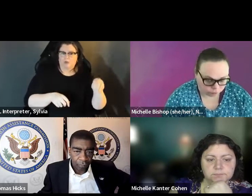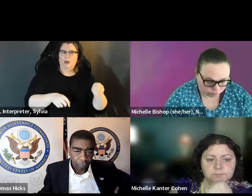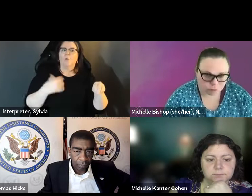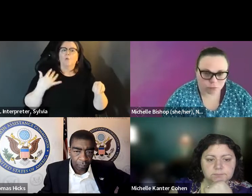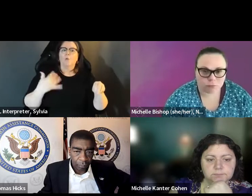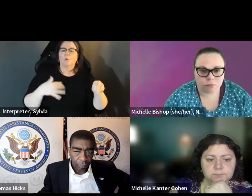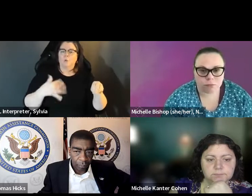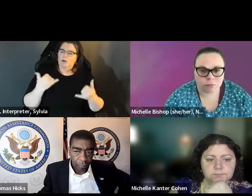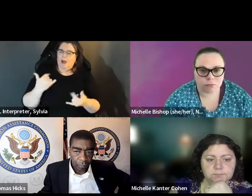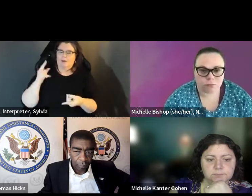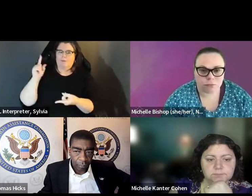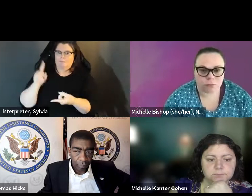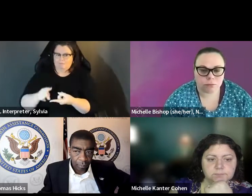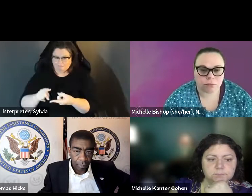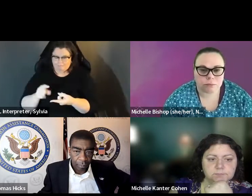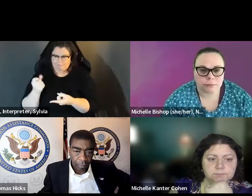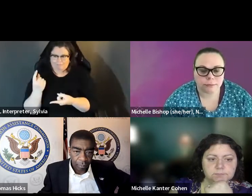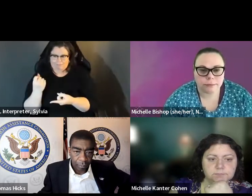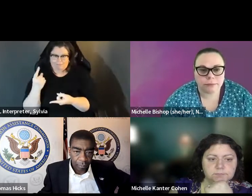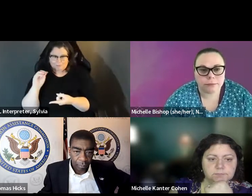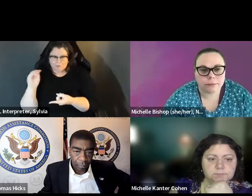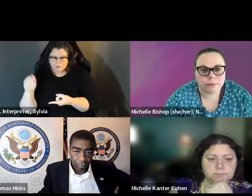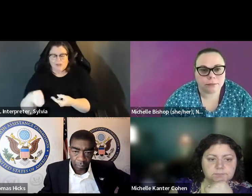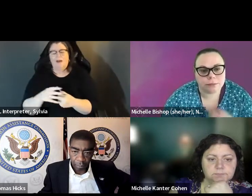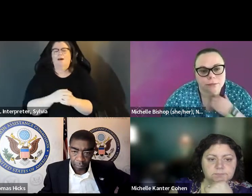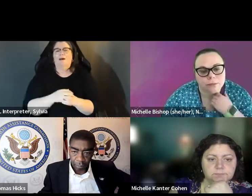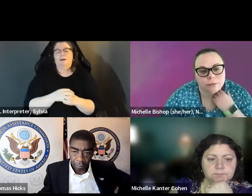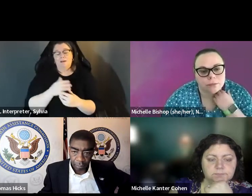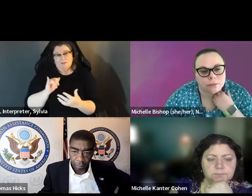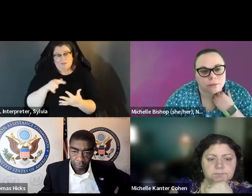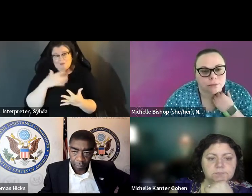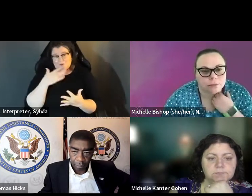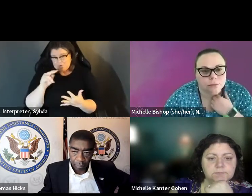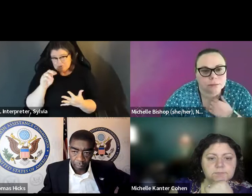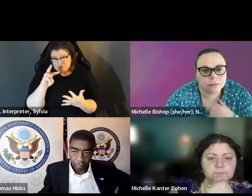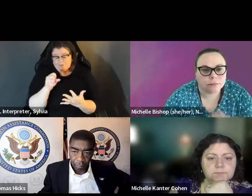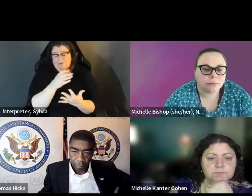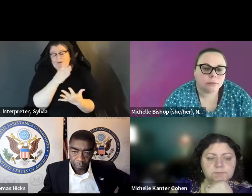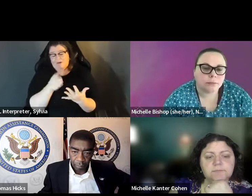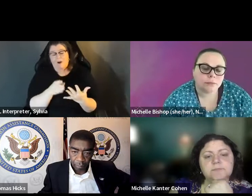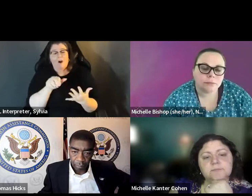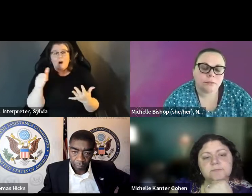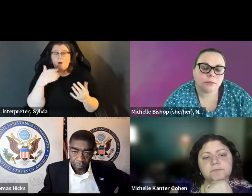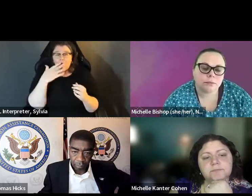The The last thing. I'll just point to that makes me hopeful.